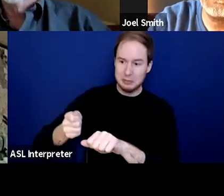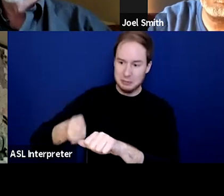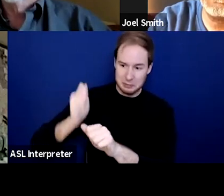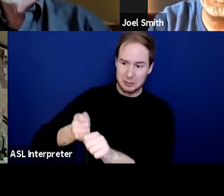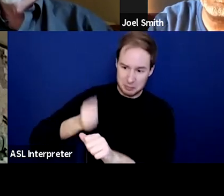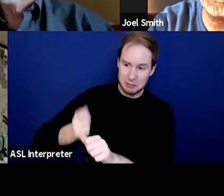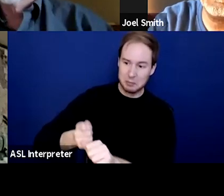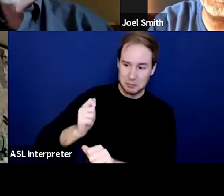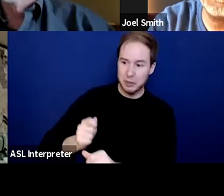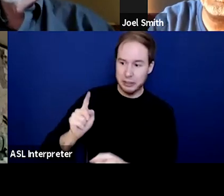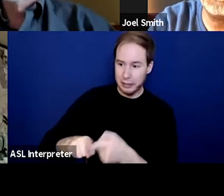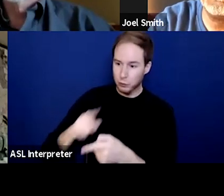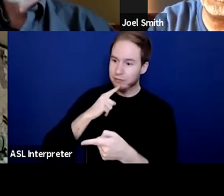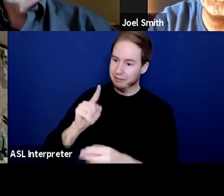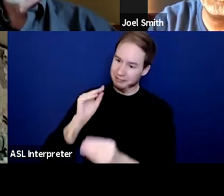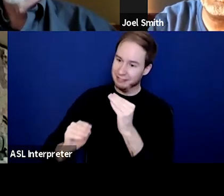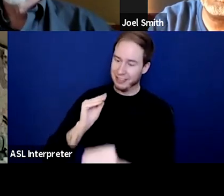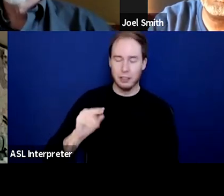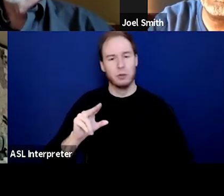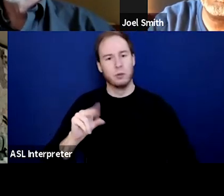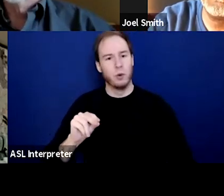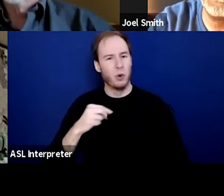because I don't agree with what they're doing.